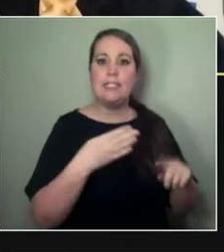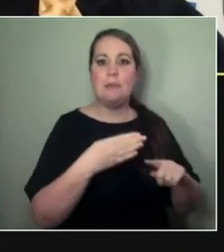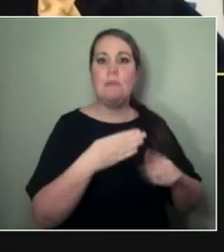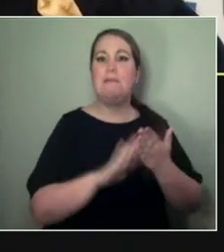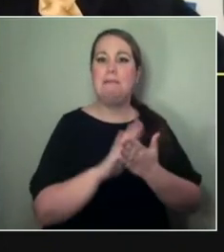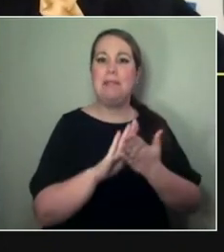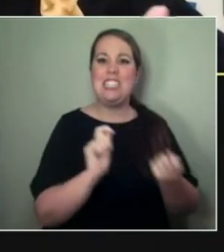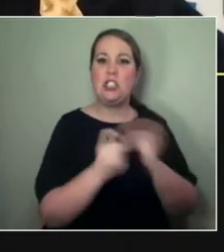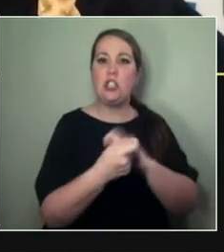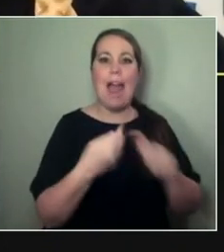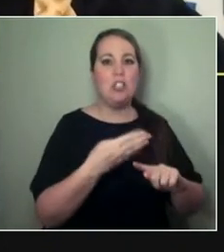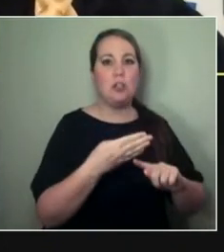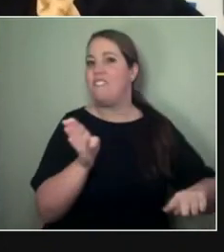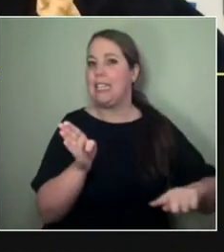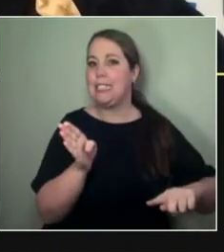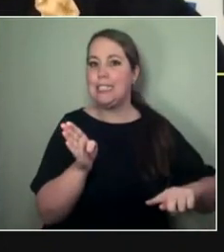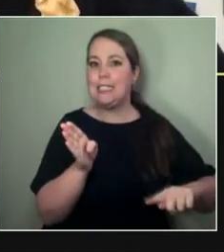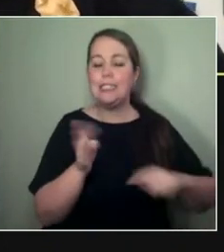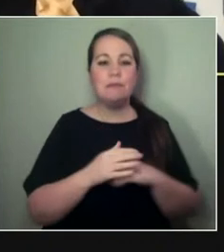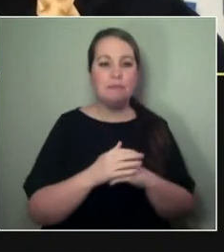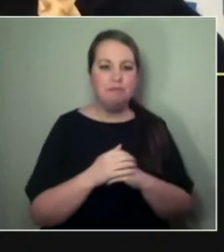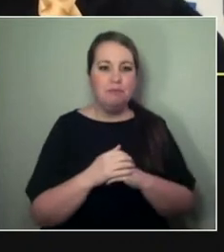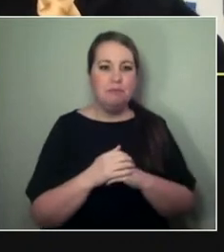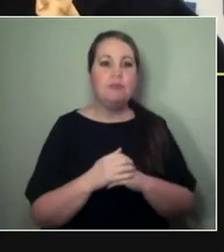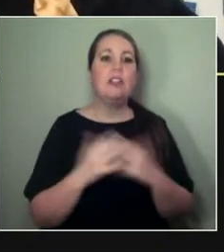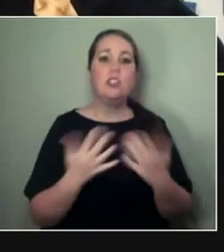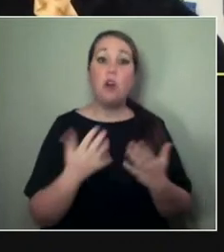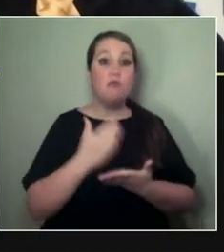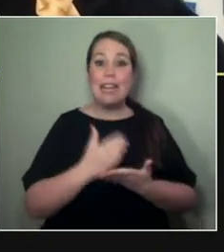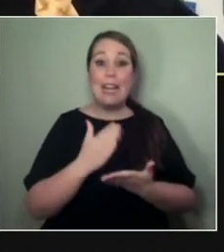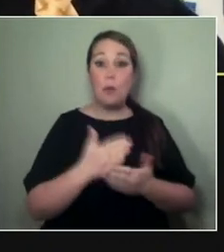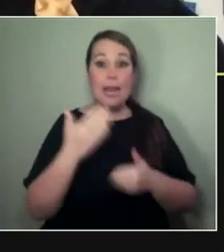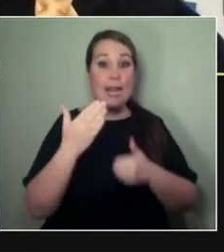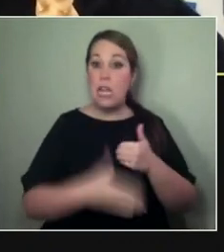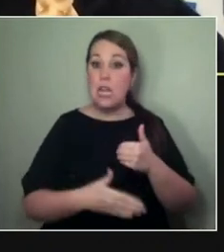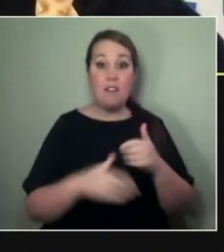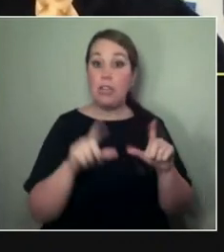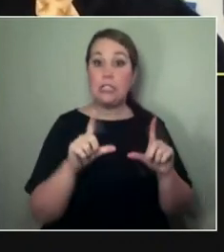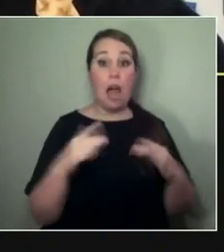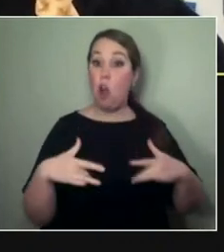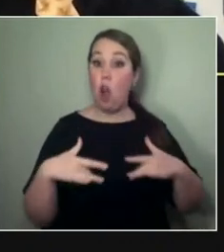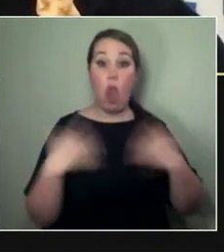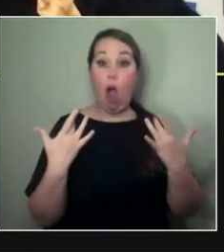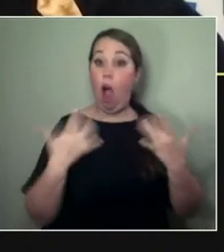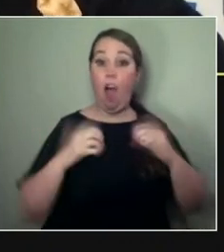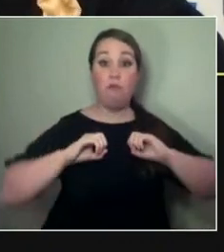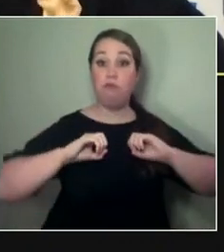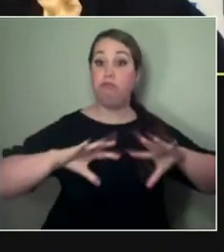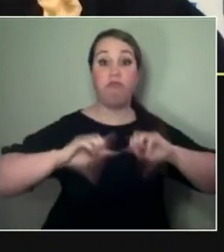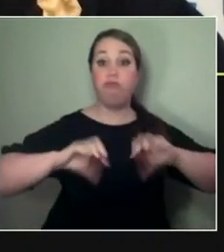and like yourselves, we'd never done lives before. We'd never really engaged with Instagram